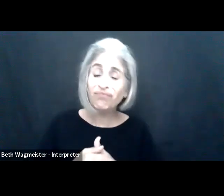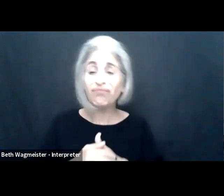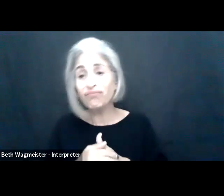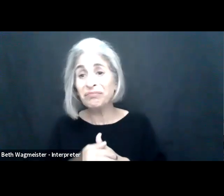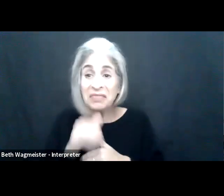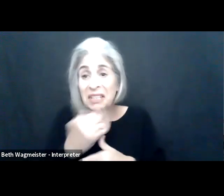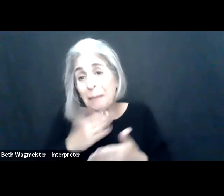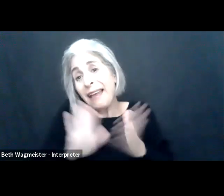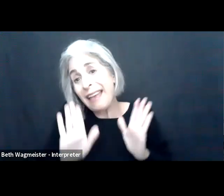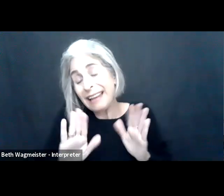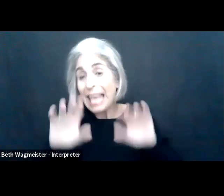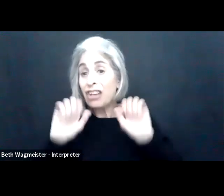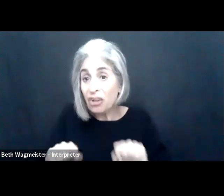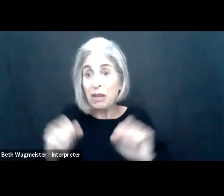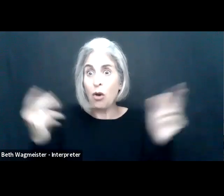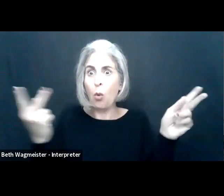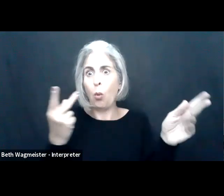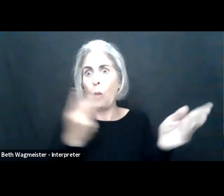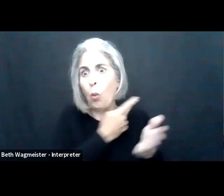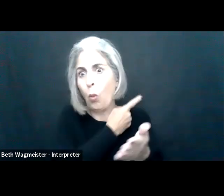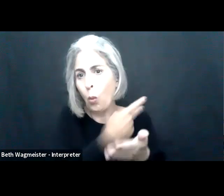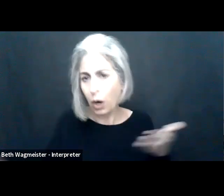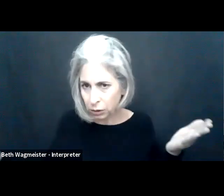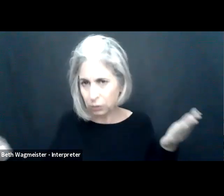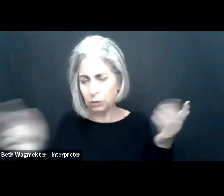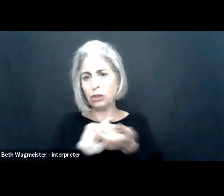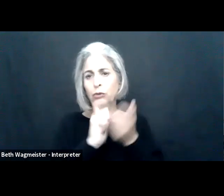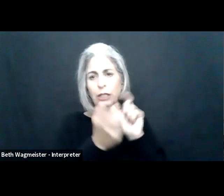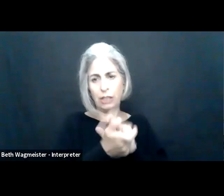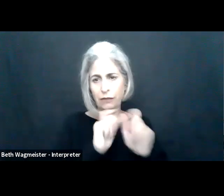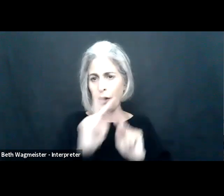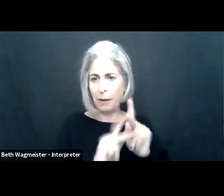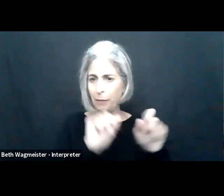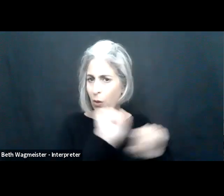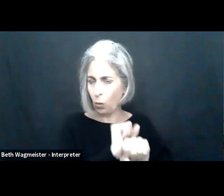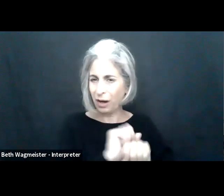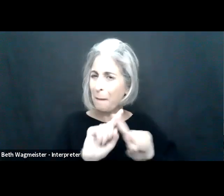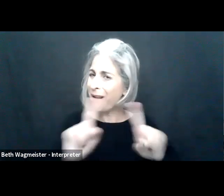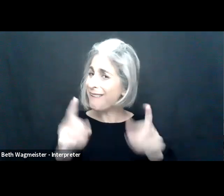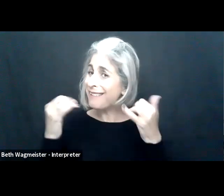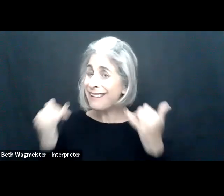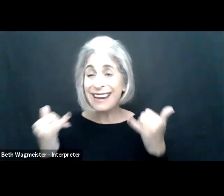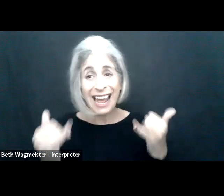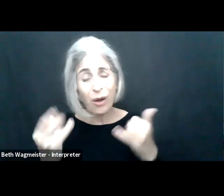And as I look at these approaches and honestly evaluate them, maybe it's not so bad. It certainly could have been a worse